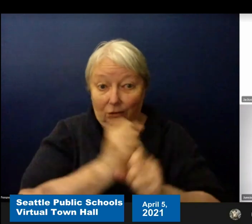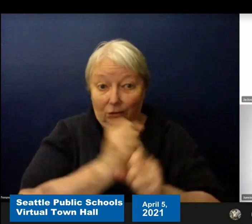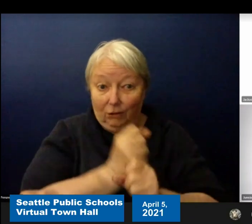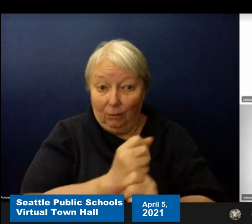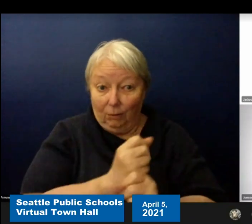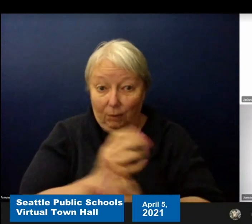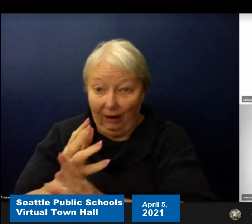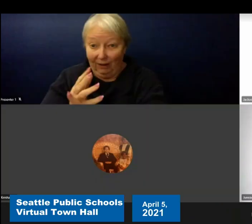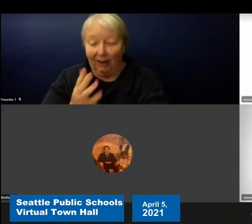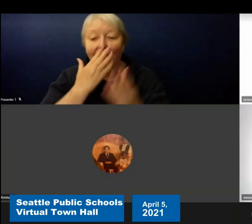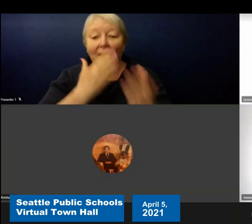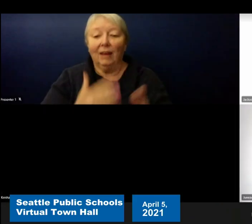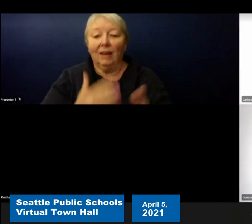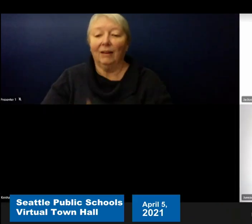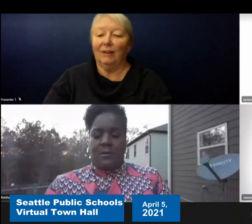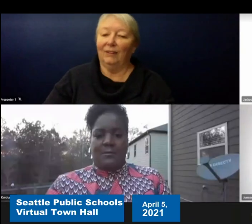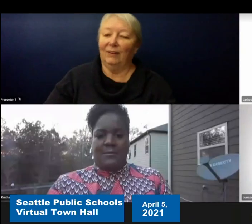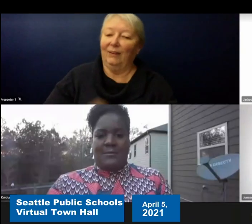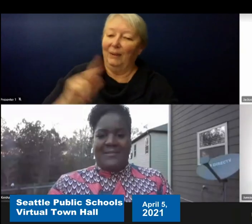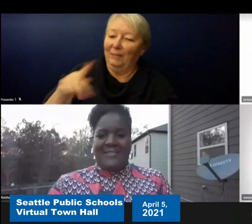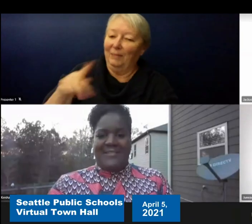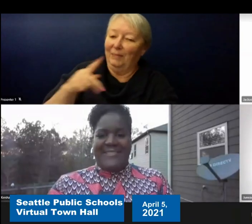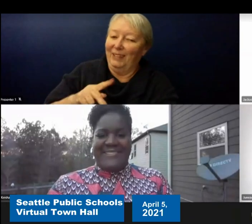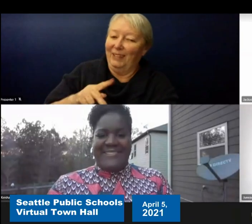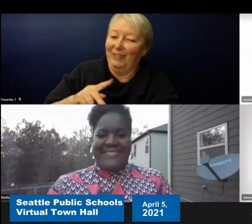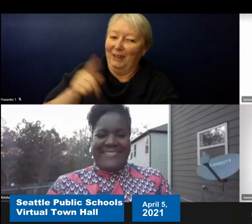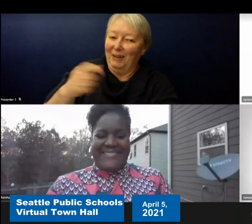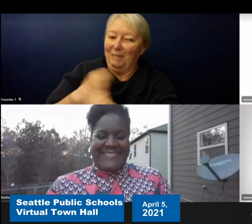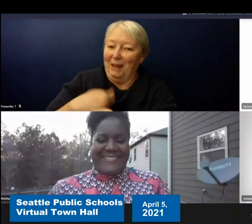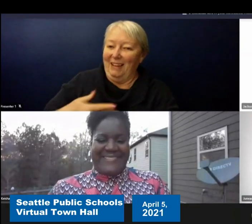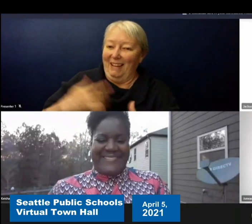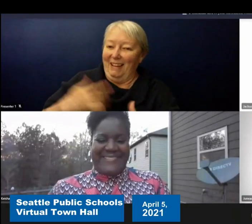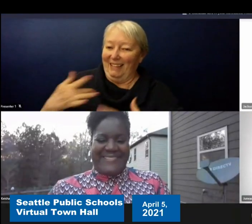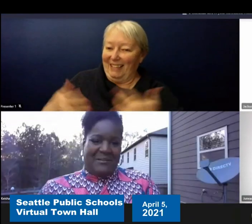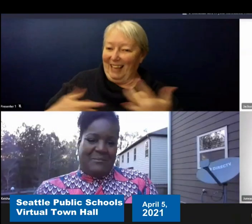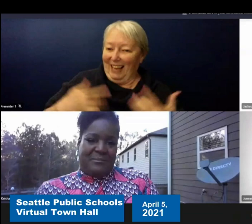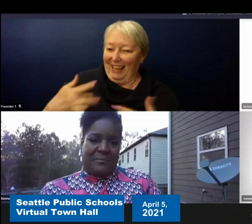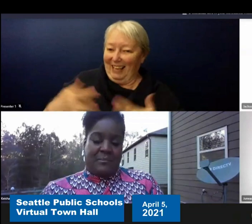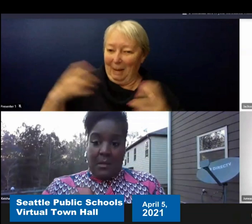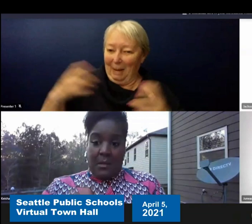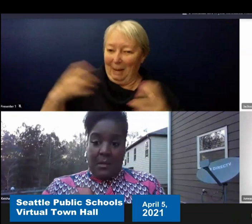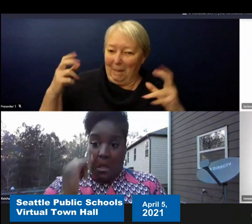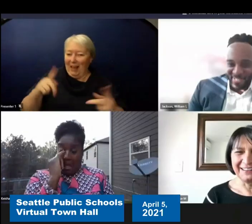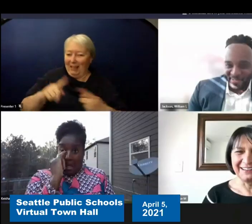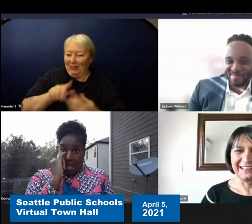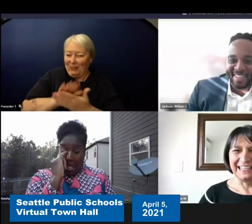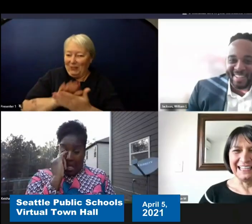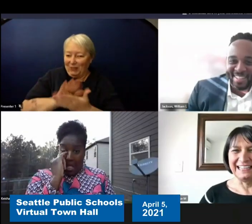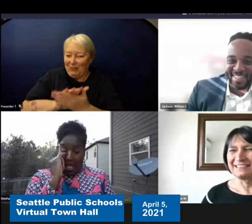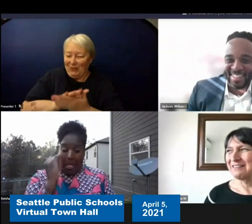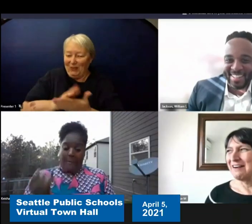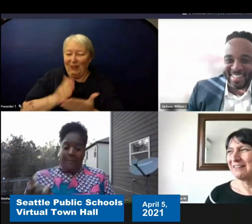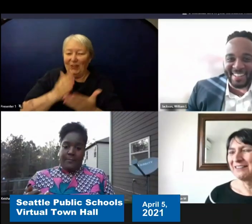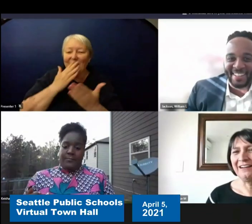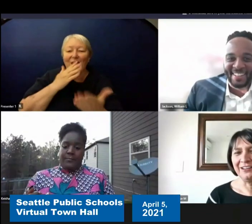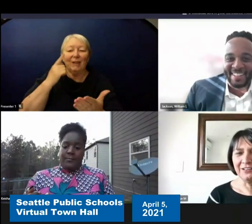You get me excited for the return to school for 6-12. Thank you for being out there and leading strong throughout all of this.